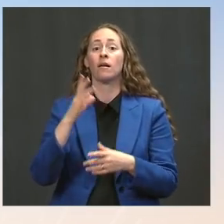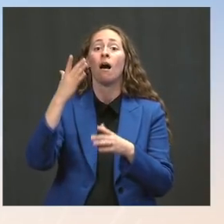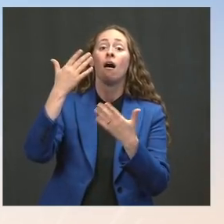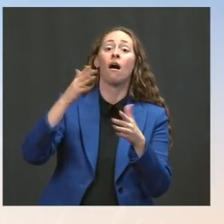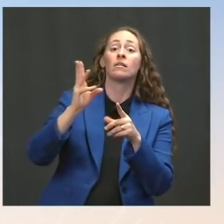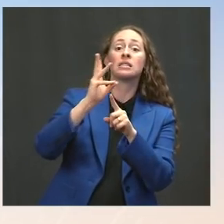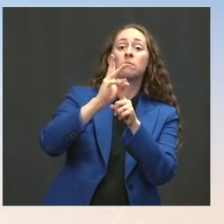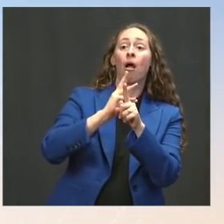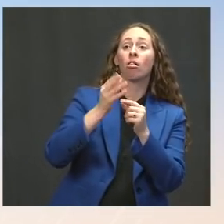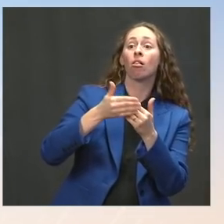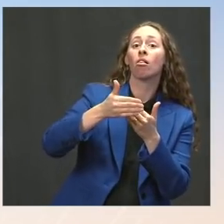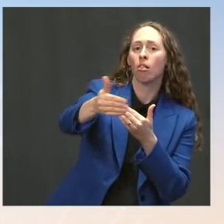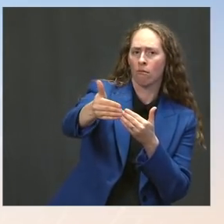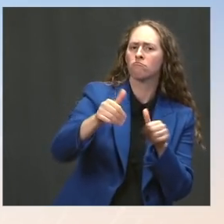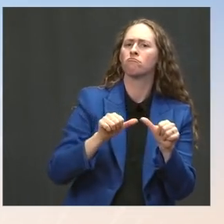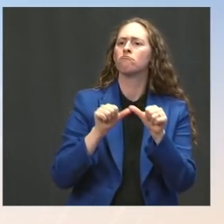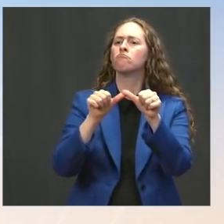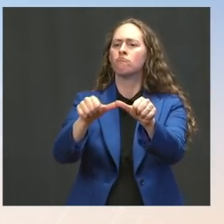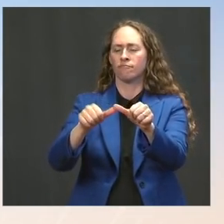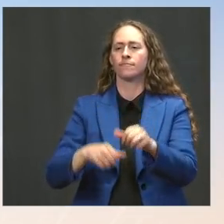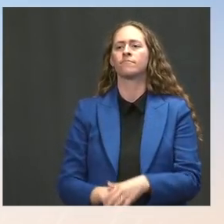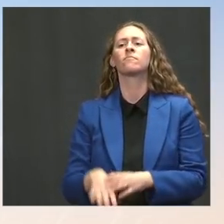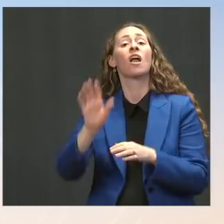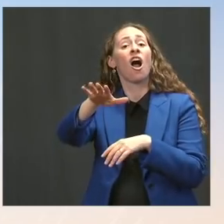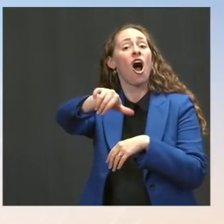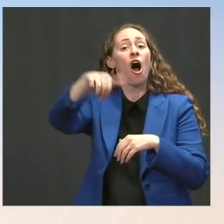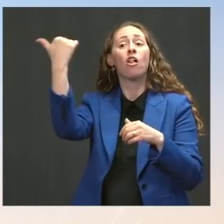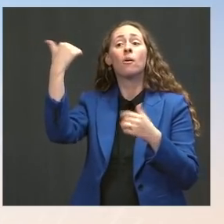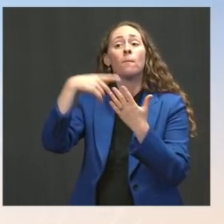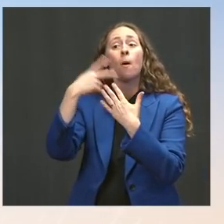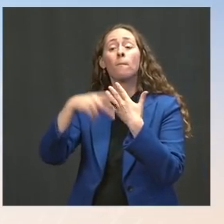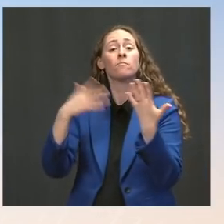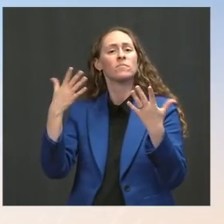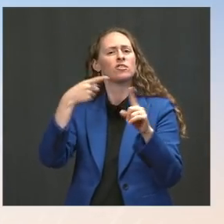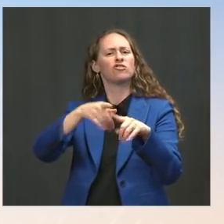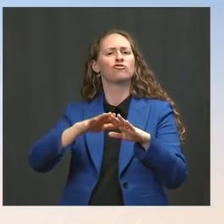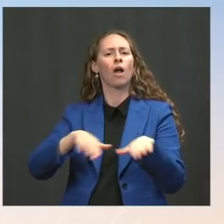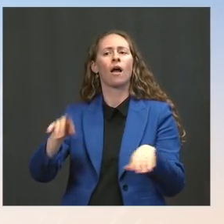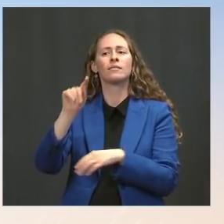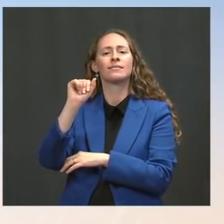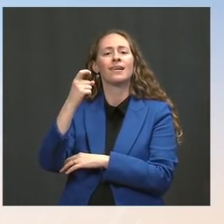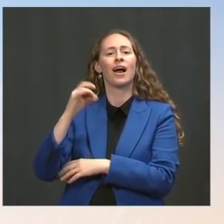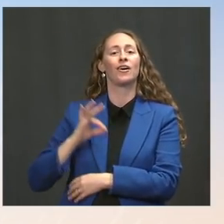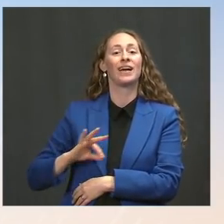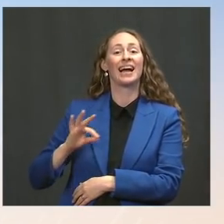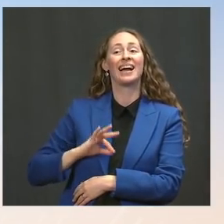the Child Tax Credit, which as you know, we started implementing in monthly checks, but there's still going to be a benefit through to next year --